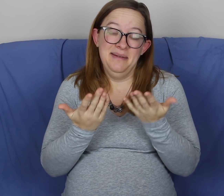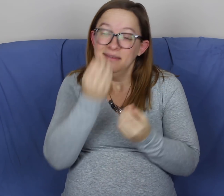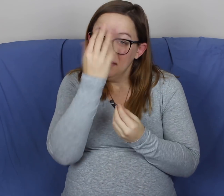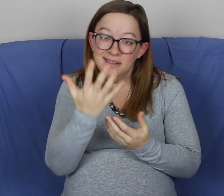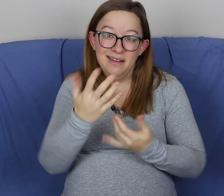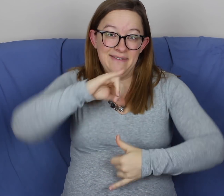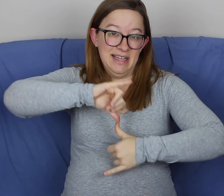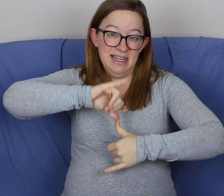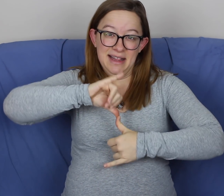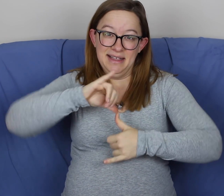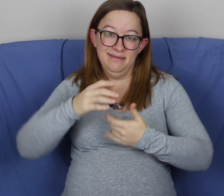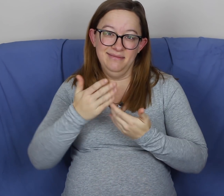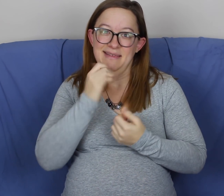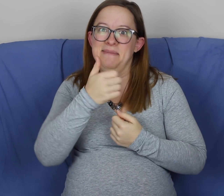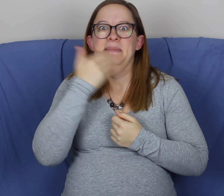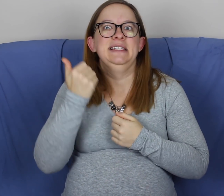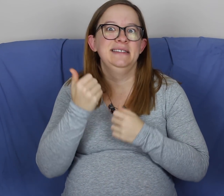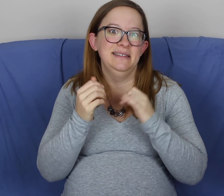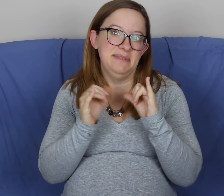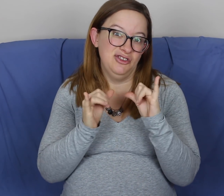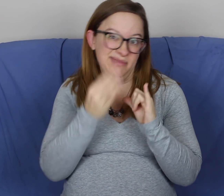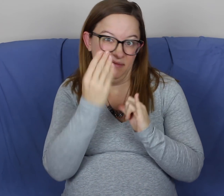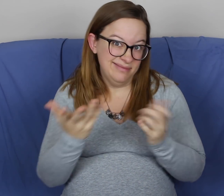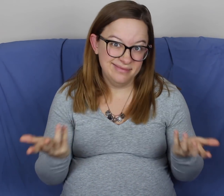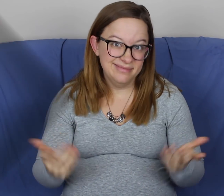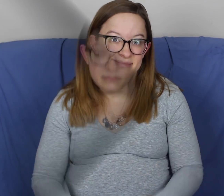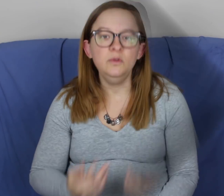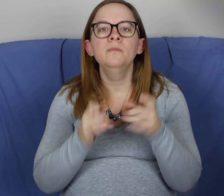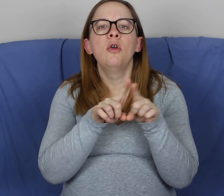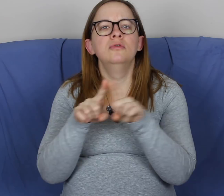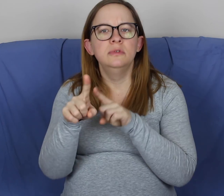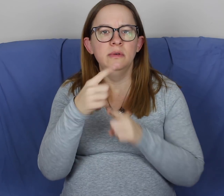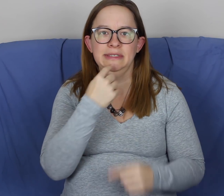So that just kind of tells you that the fundal height, the measurement is not always the best.